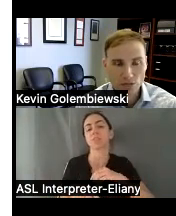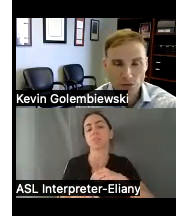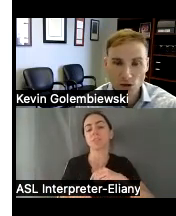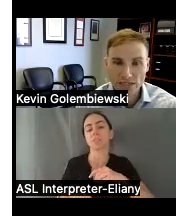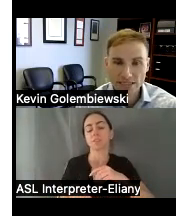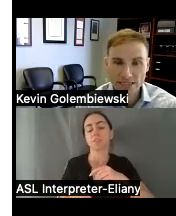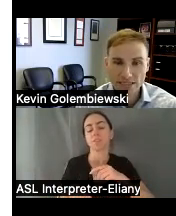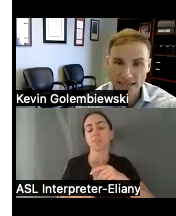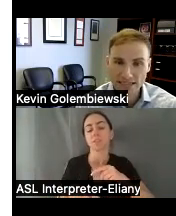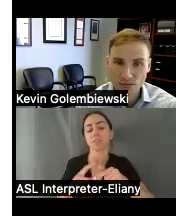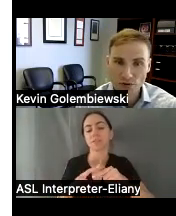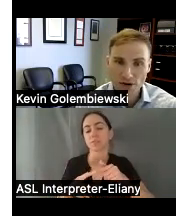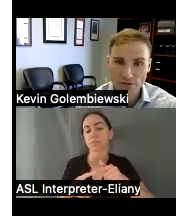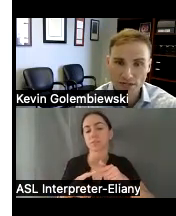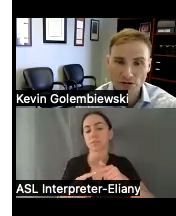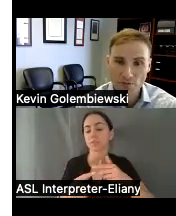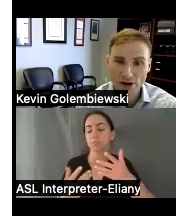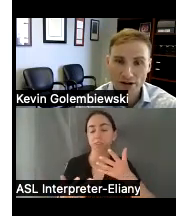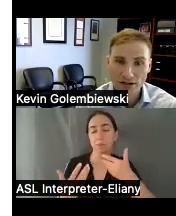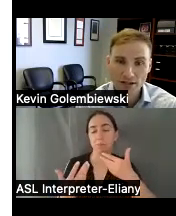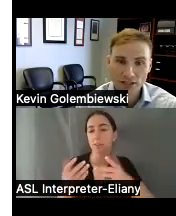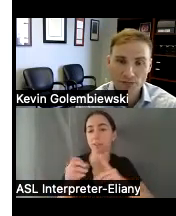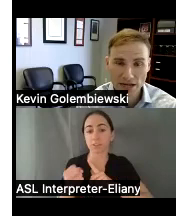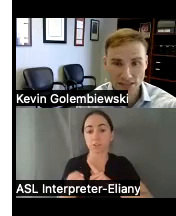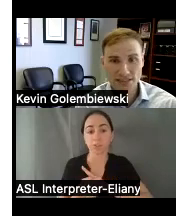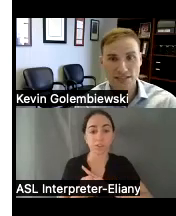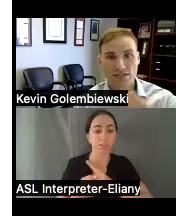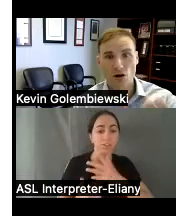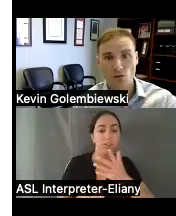can really only take the cases where there might be legal Merit especially since our